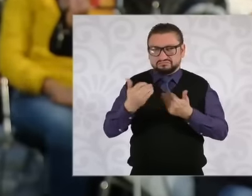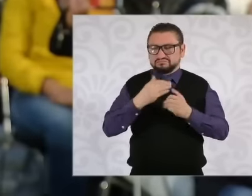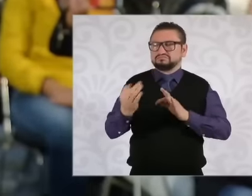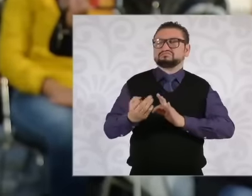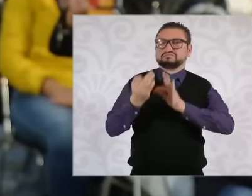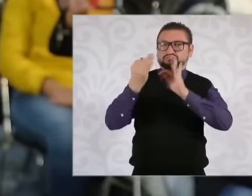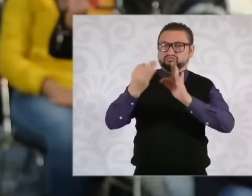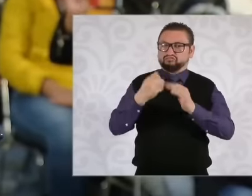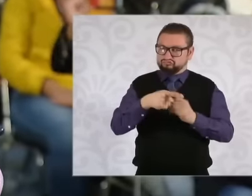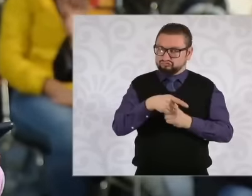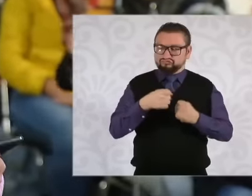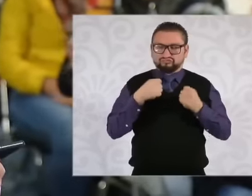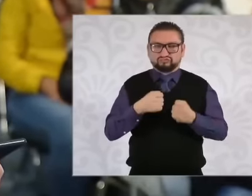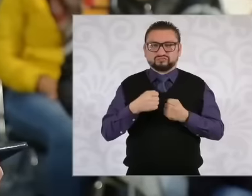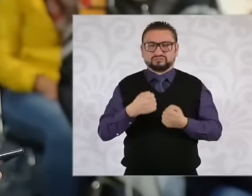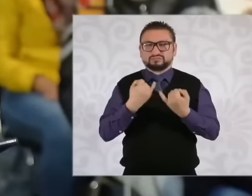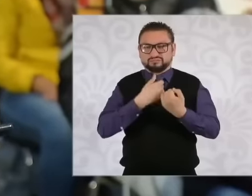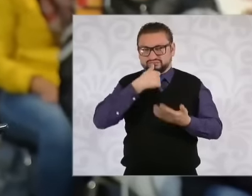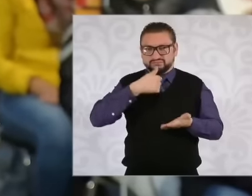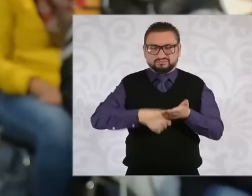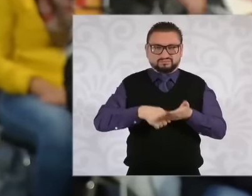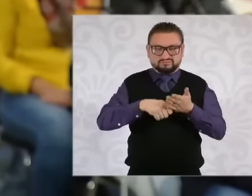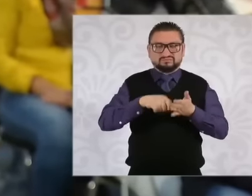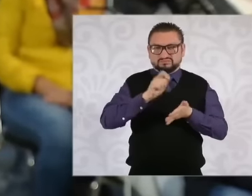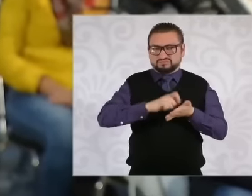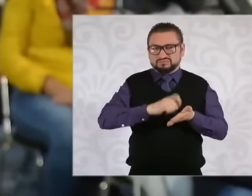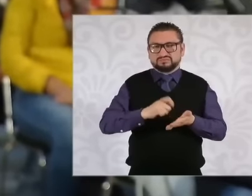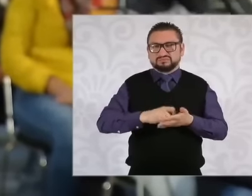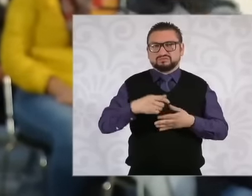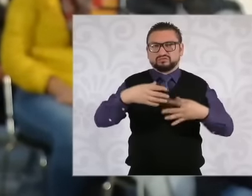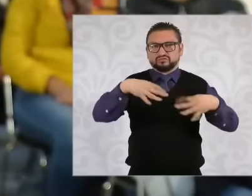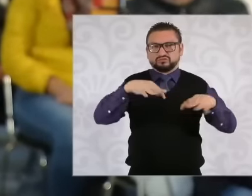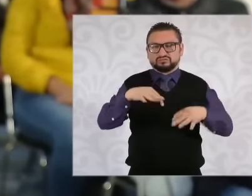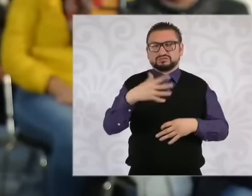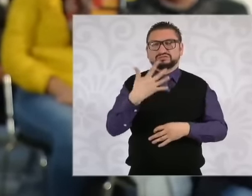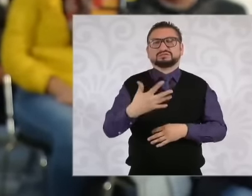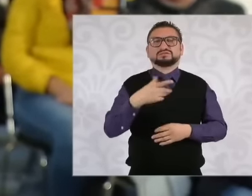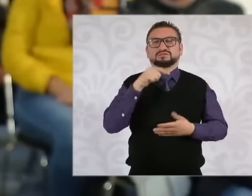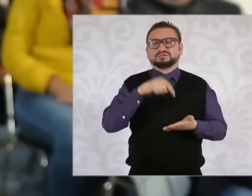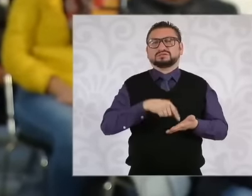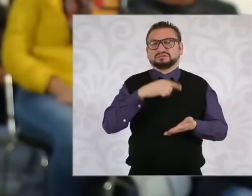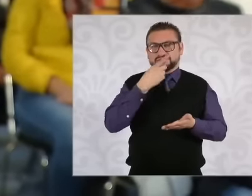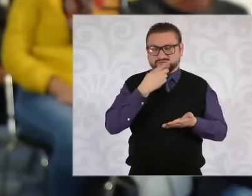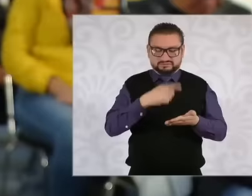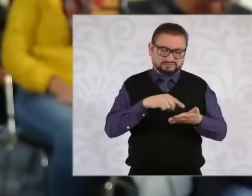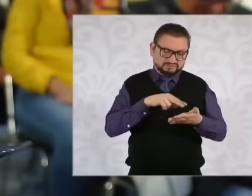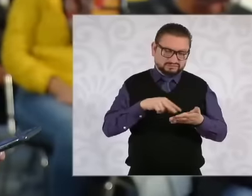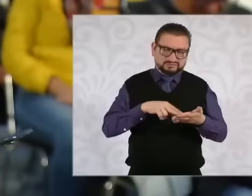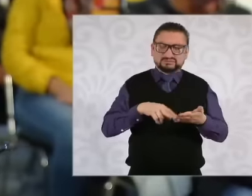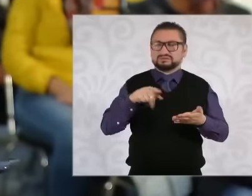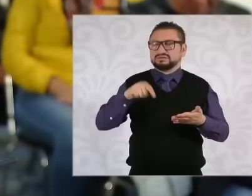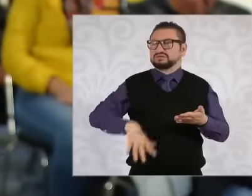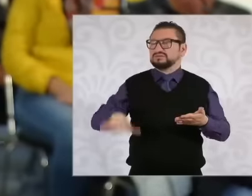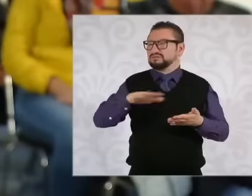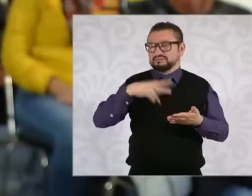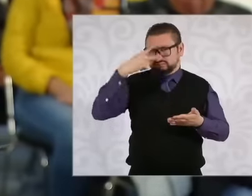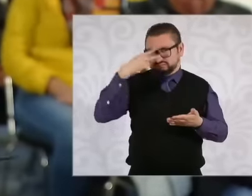well even in part of this letter that They were lame, he said that Mexico was still speaking in the present tense